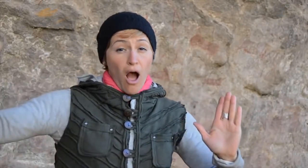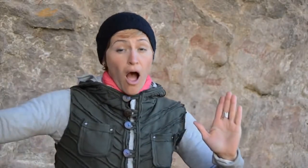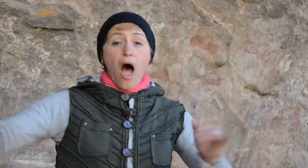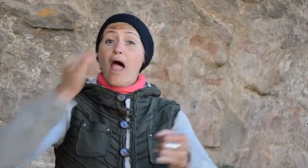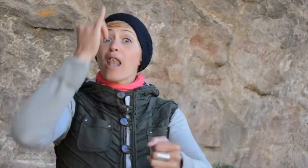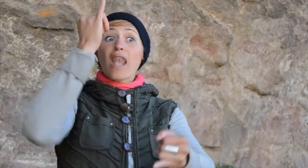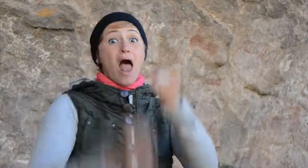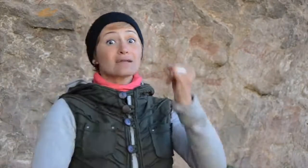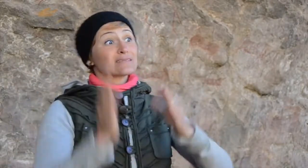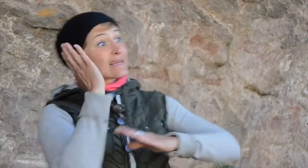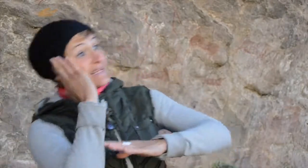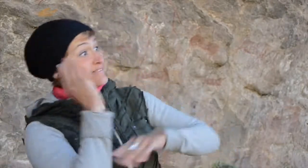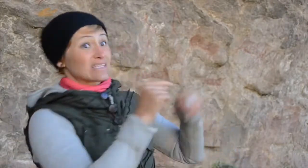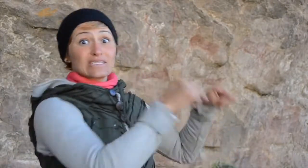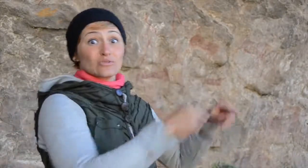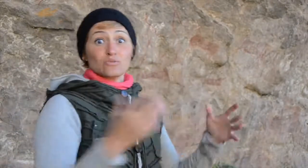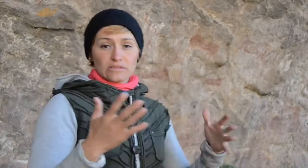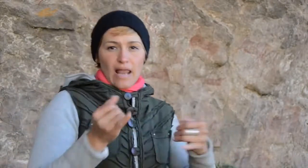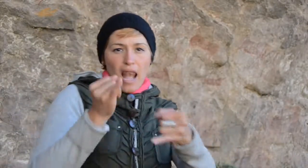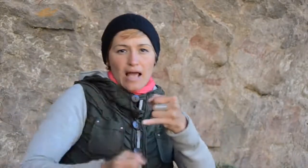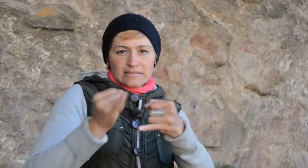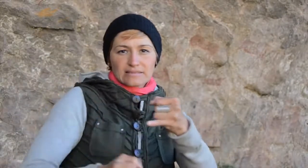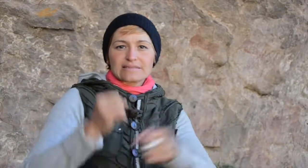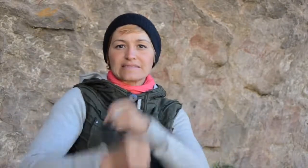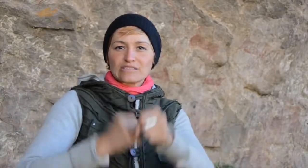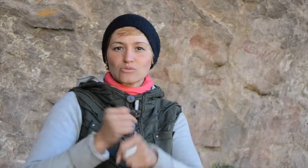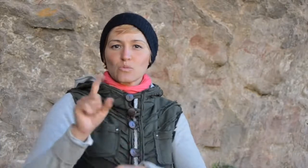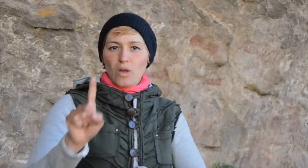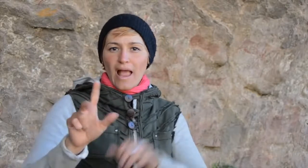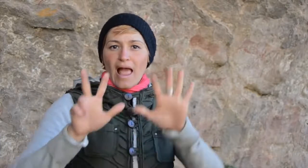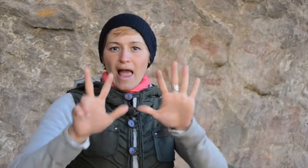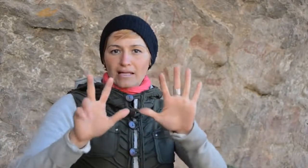the Stone Age, until the most recently, in